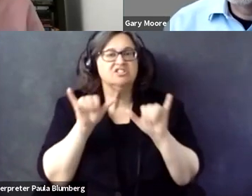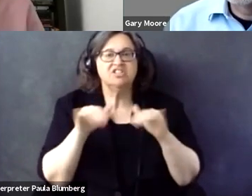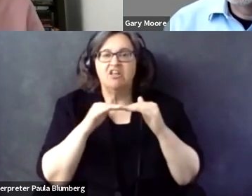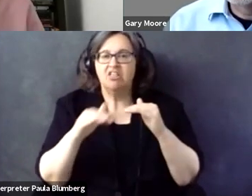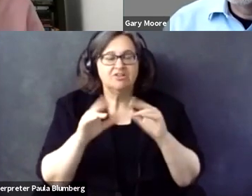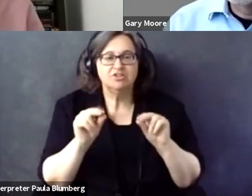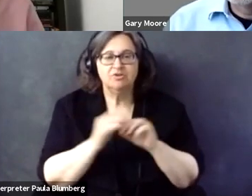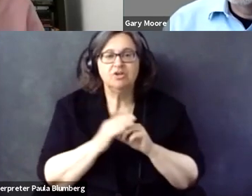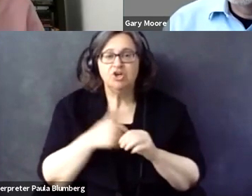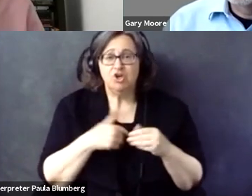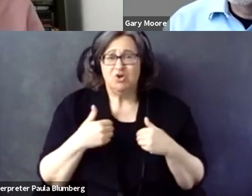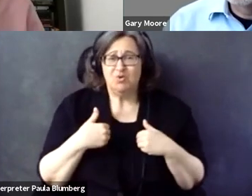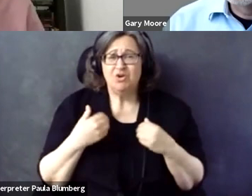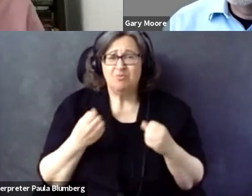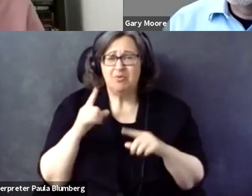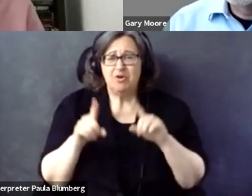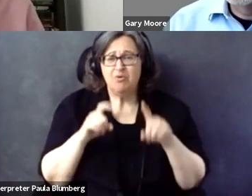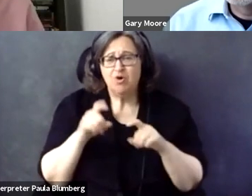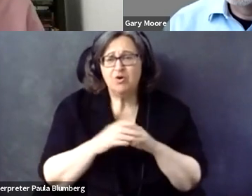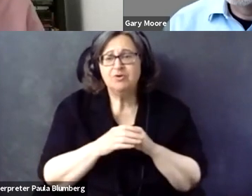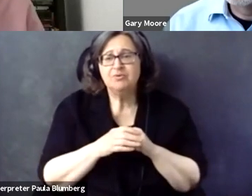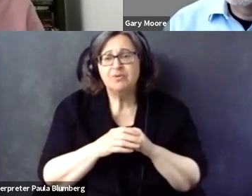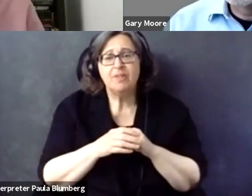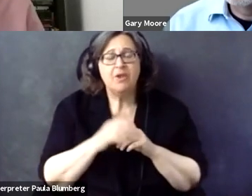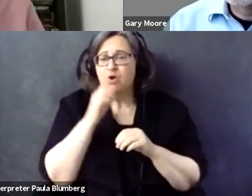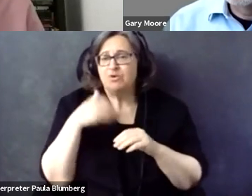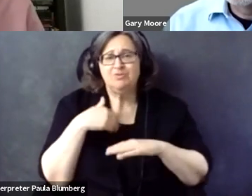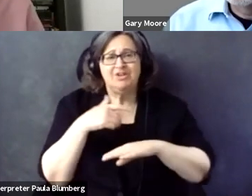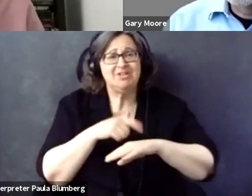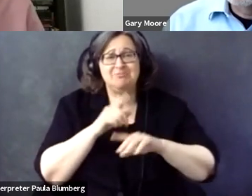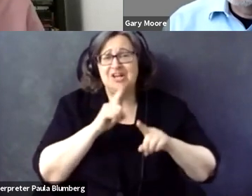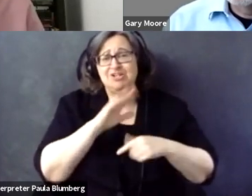the certification. So the certification is not static in that sense. We do have quite a lot of